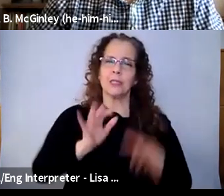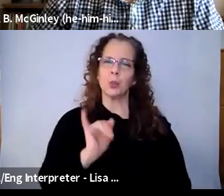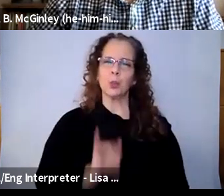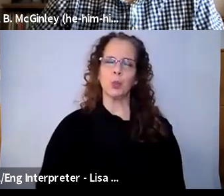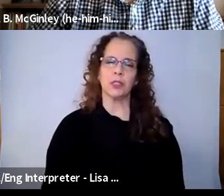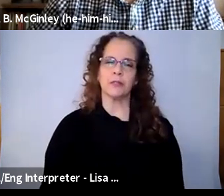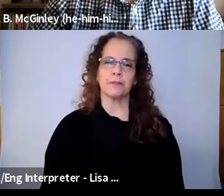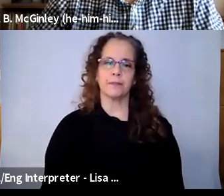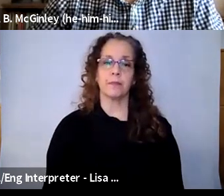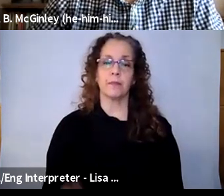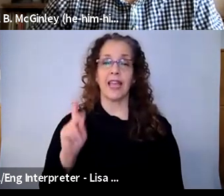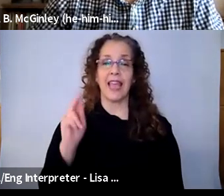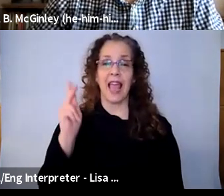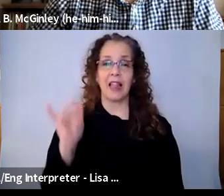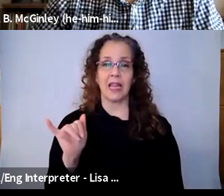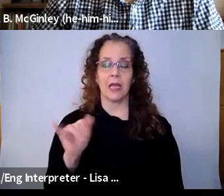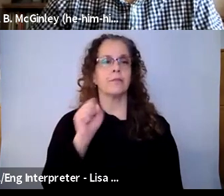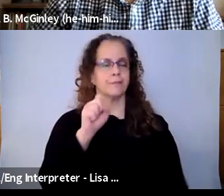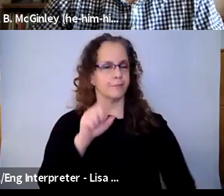Kelly Donovan: Yes, I would definitely second that and agree